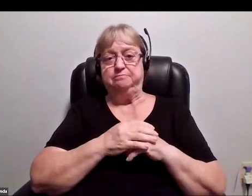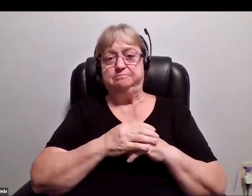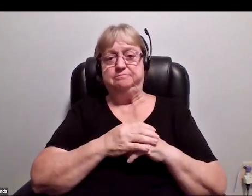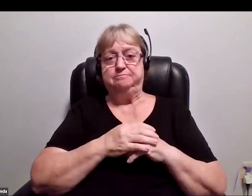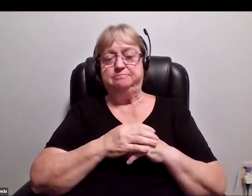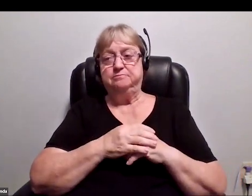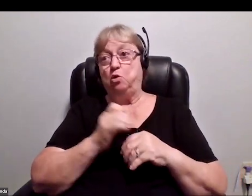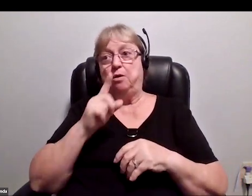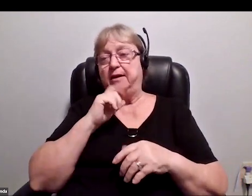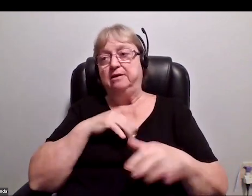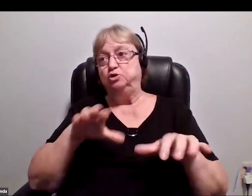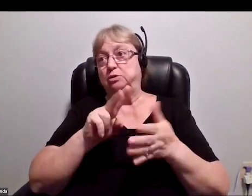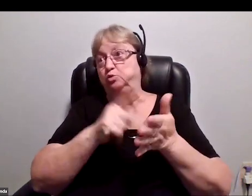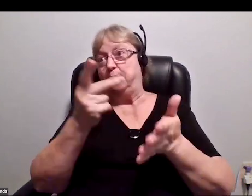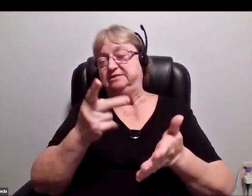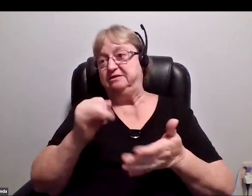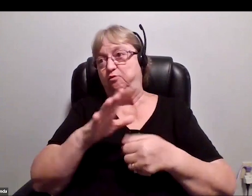or I can run through it twice, maybe, if we have time.